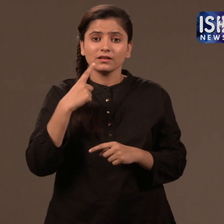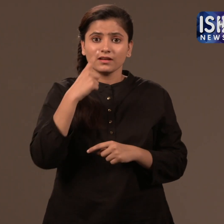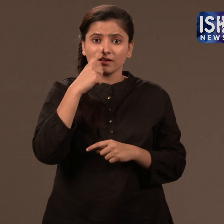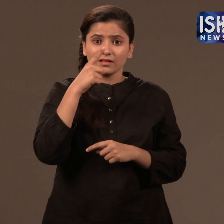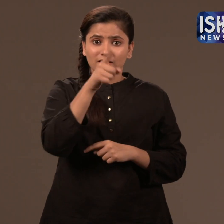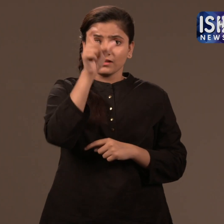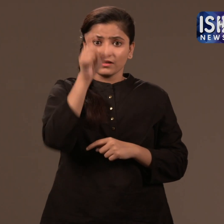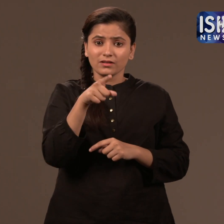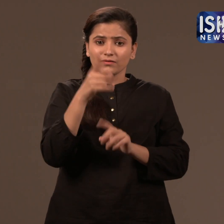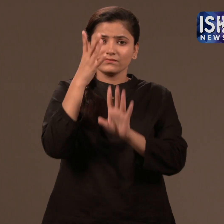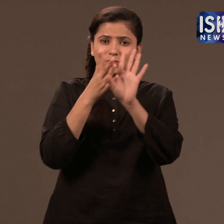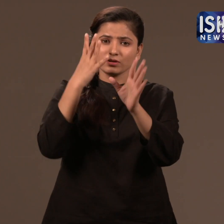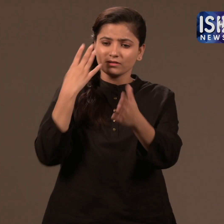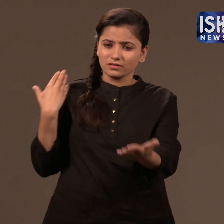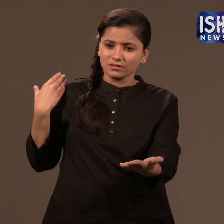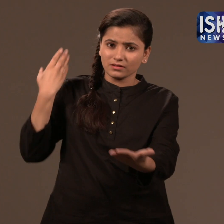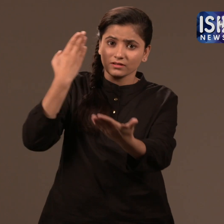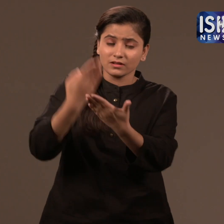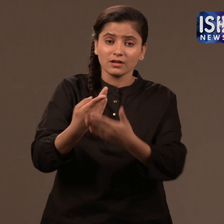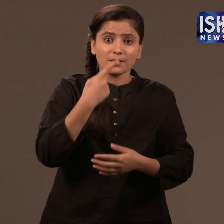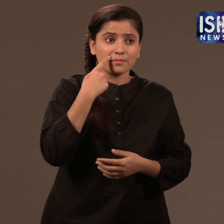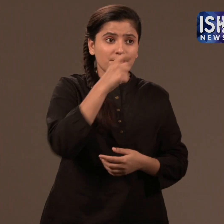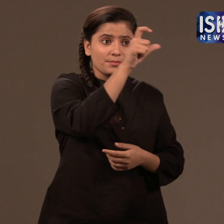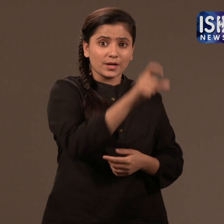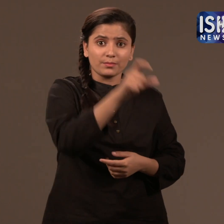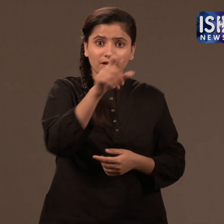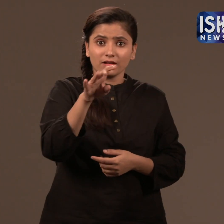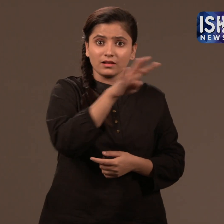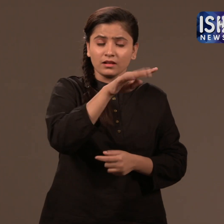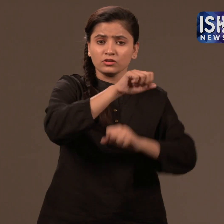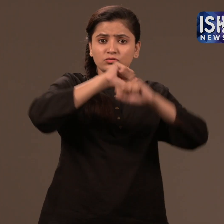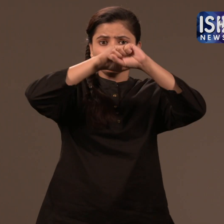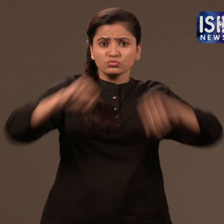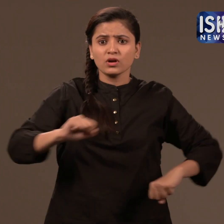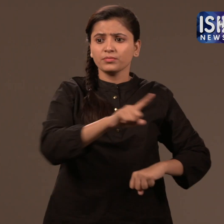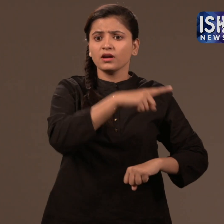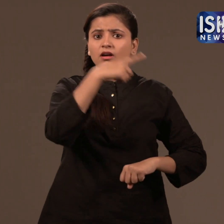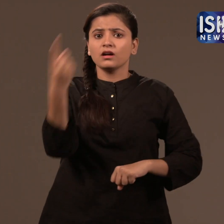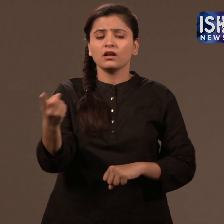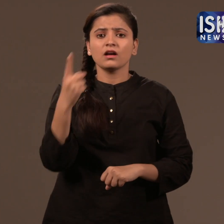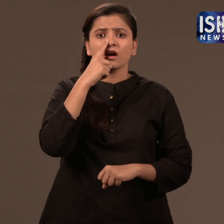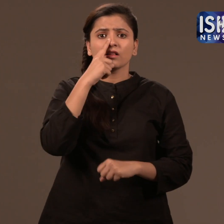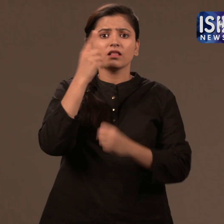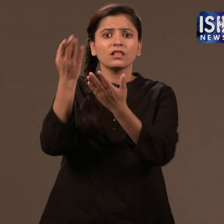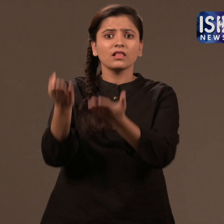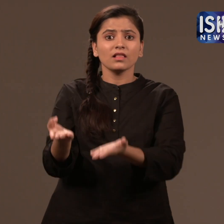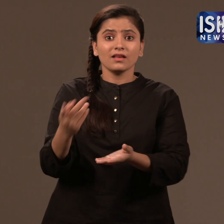whom she claimed had been raping her for 4 years.